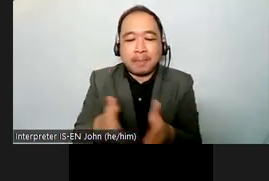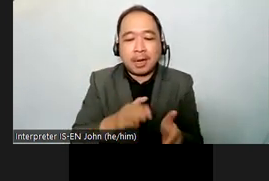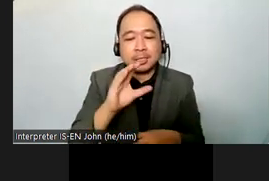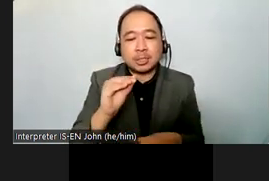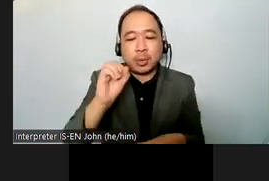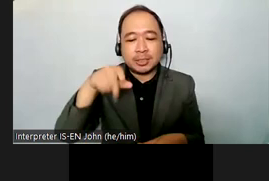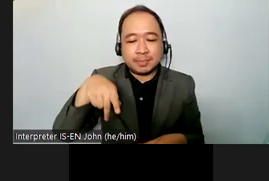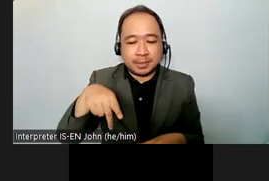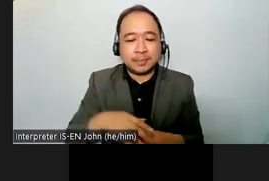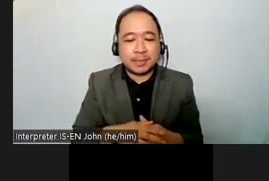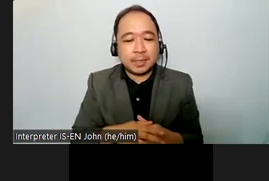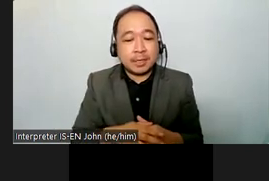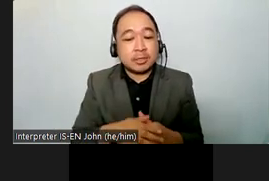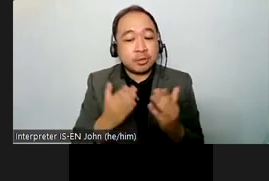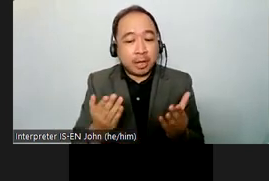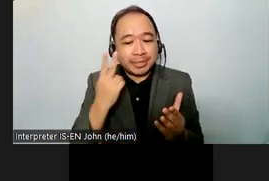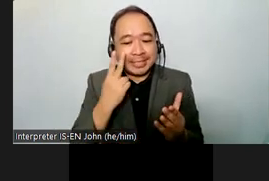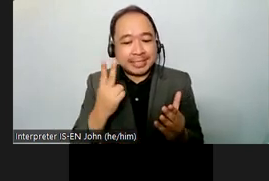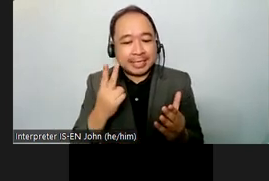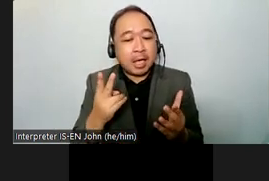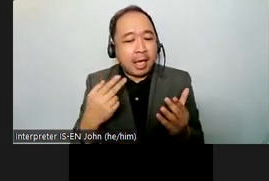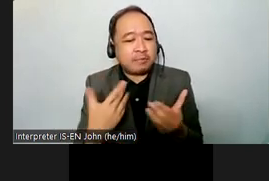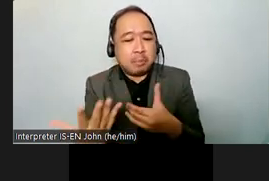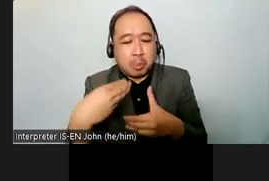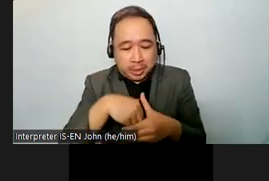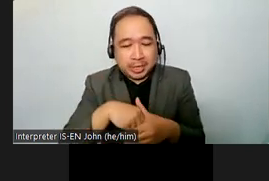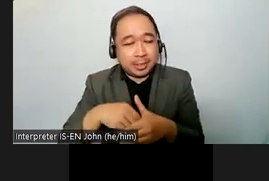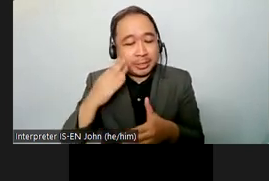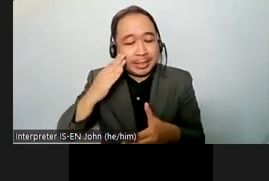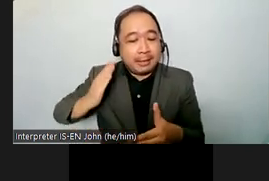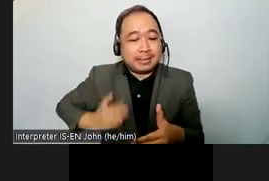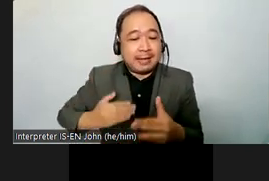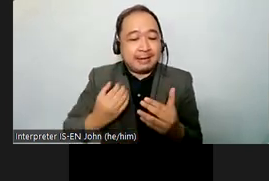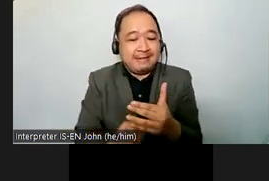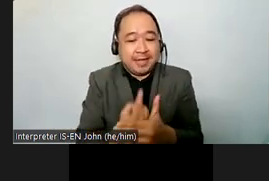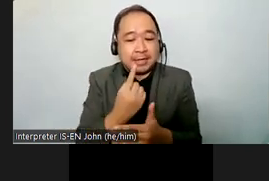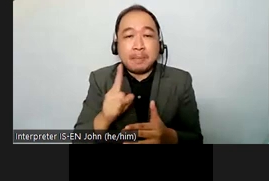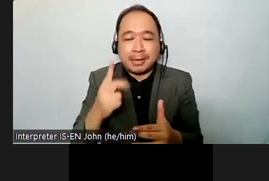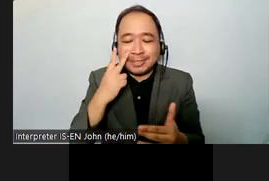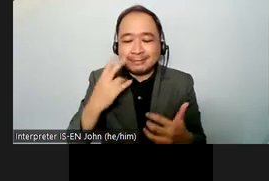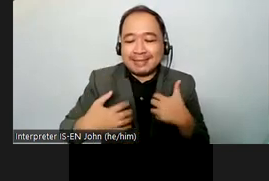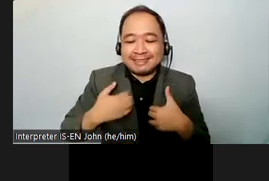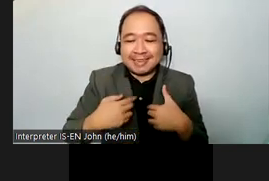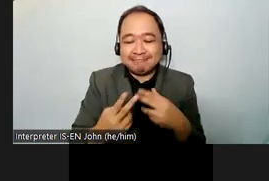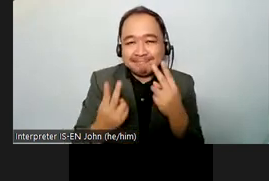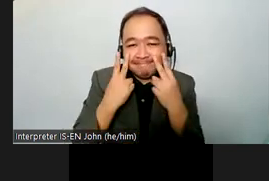cooperation closing involvement of persons with disabilities you also go ahead and mention the